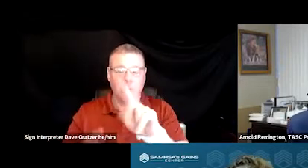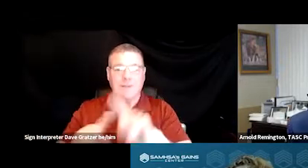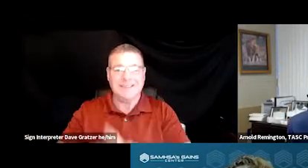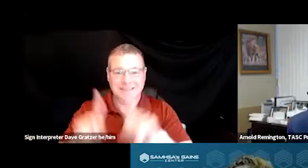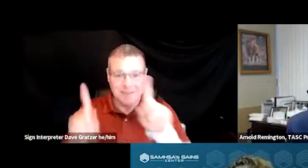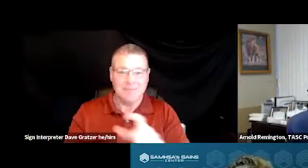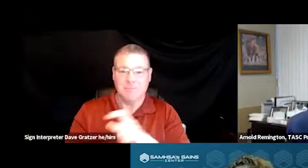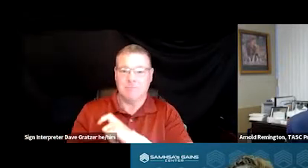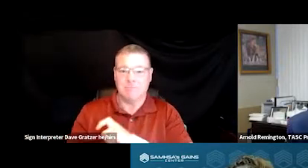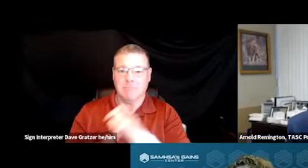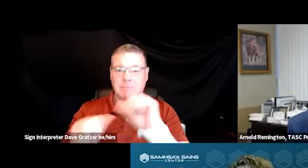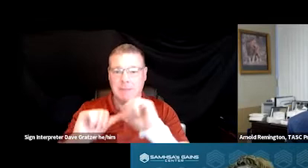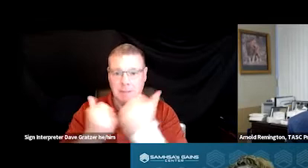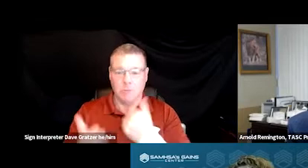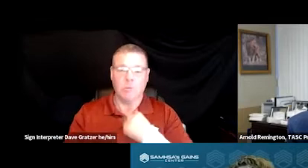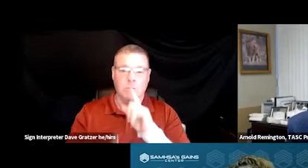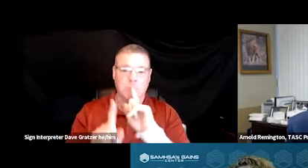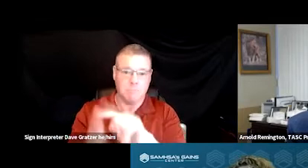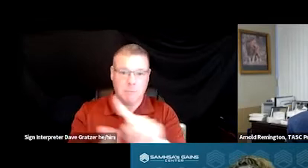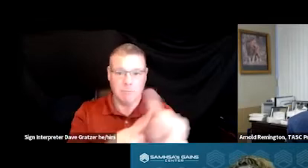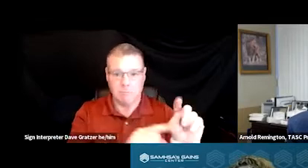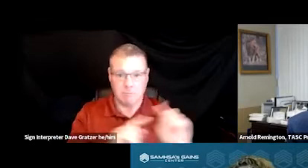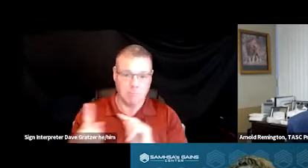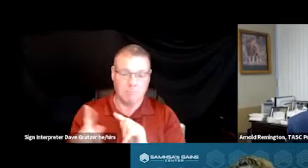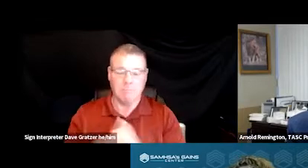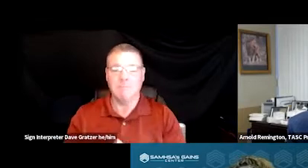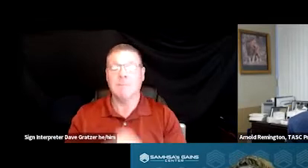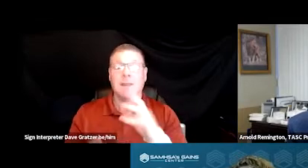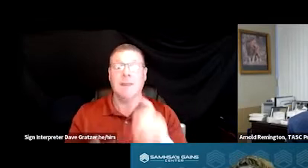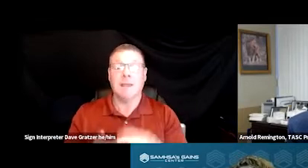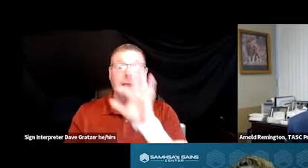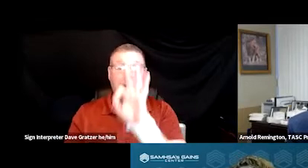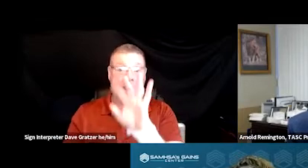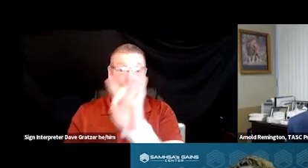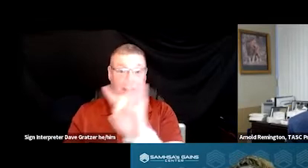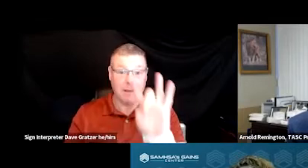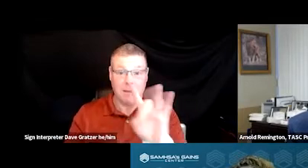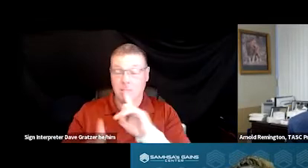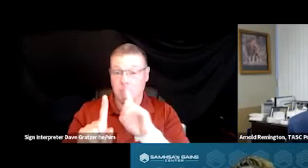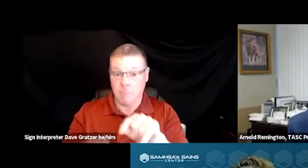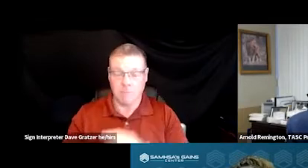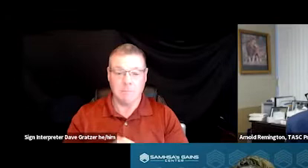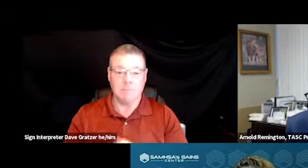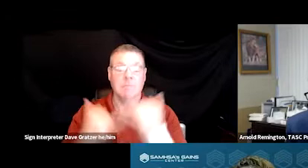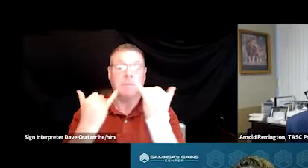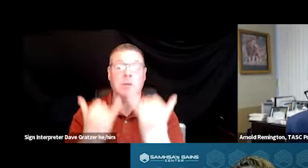agencies that we respond to. And then our 988 response is currently under development.